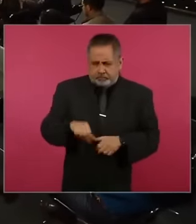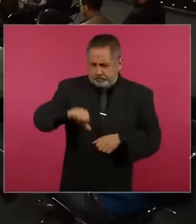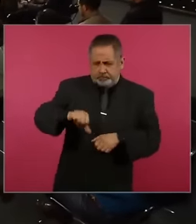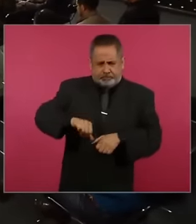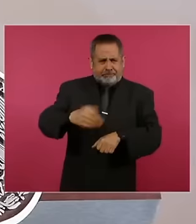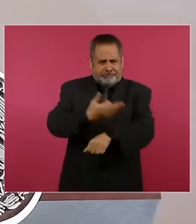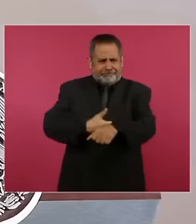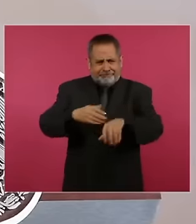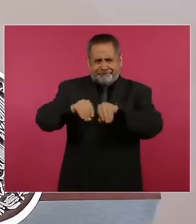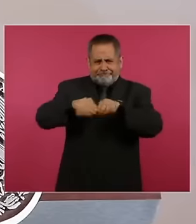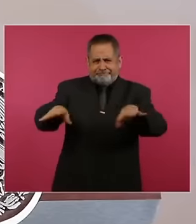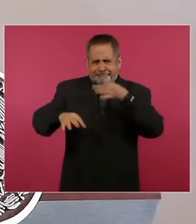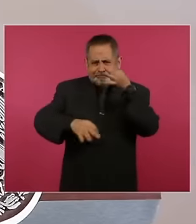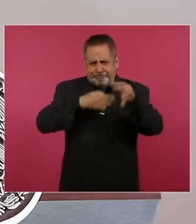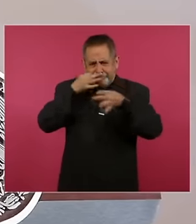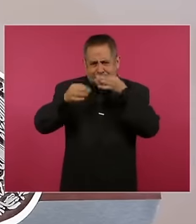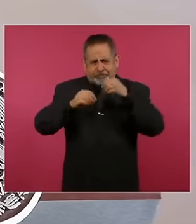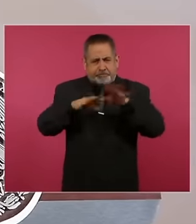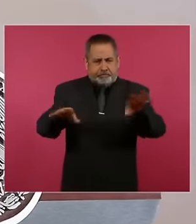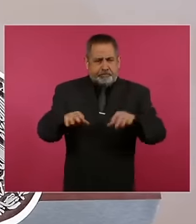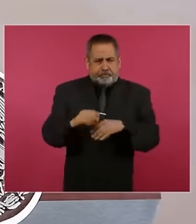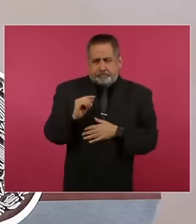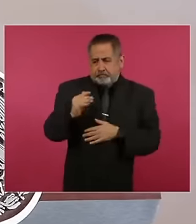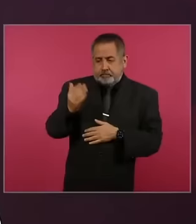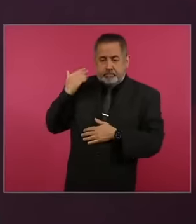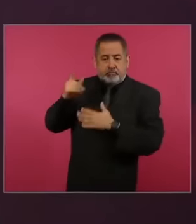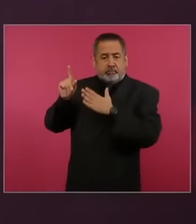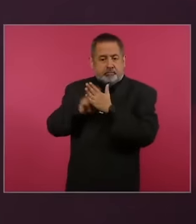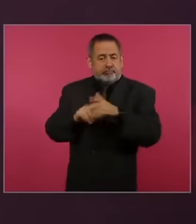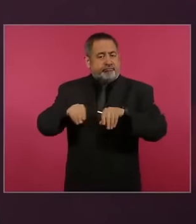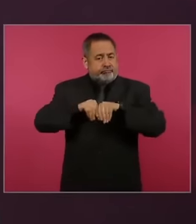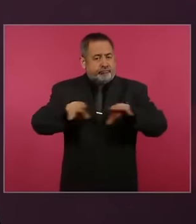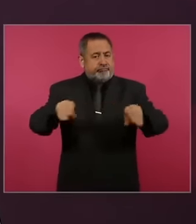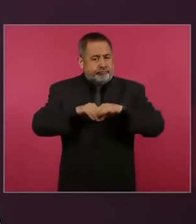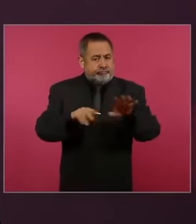will all be available and has been for a month on the pages and networks of